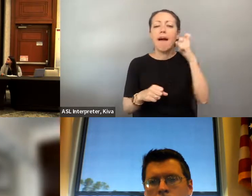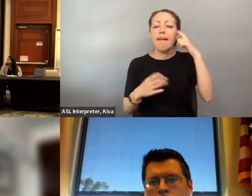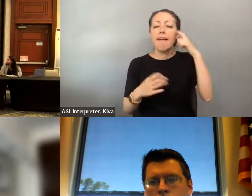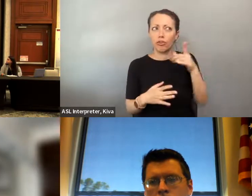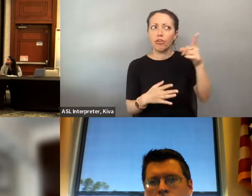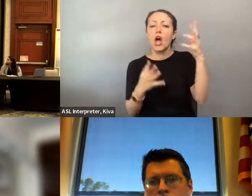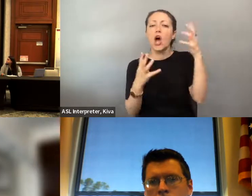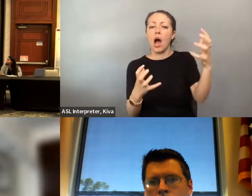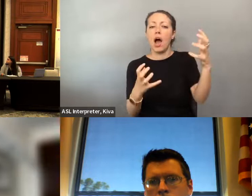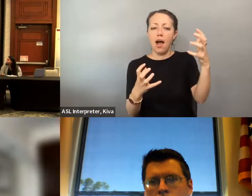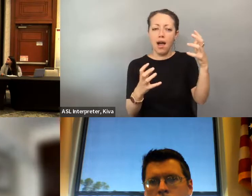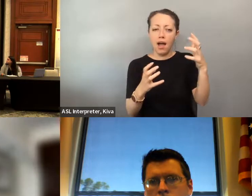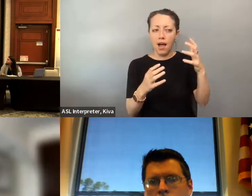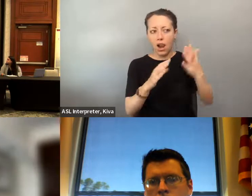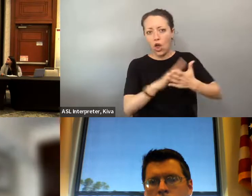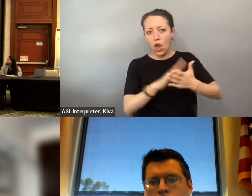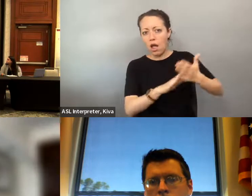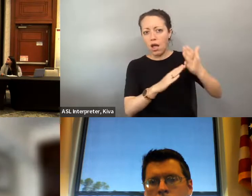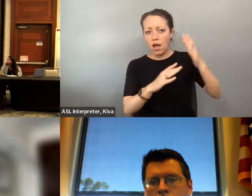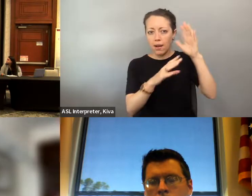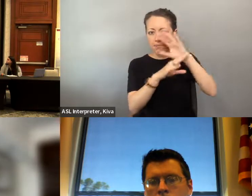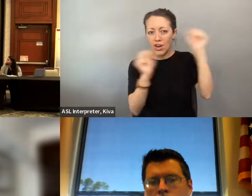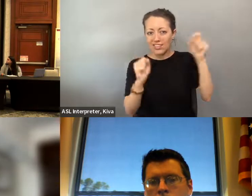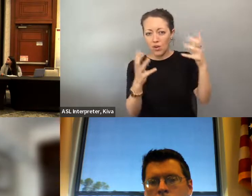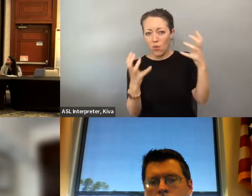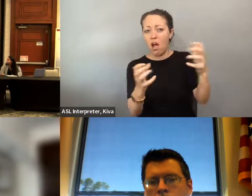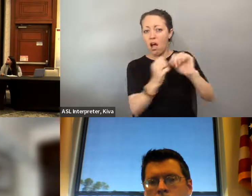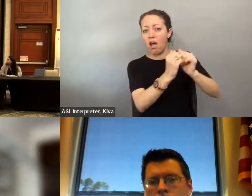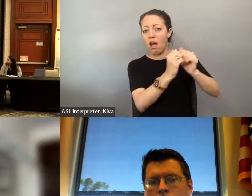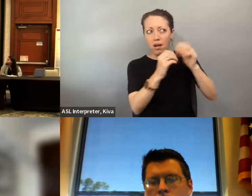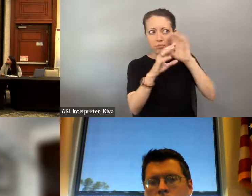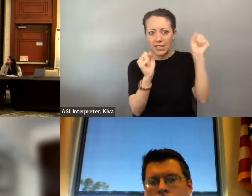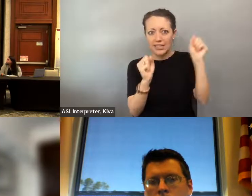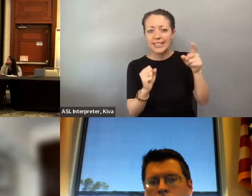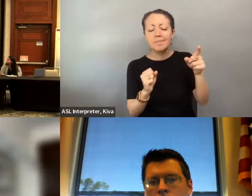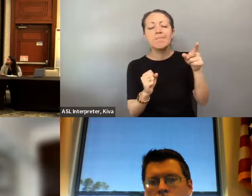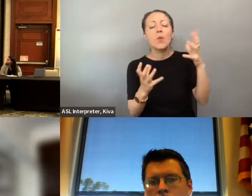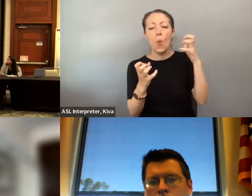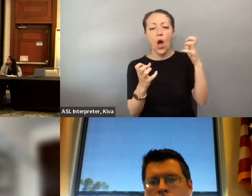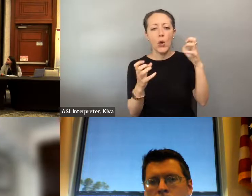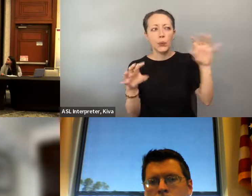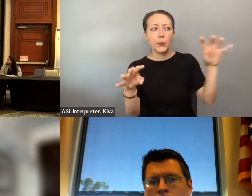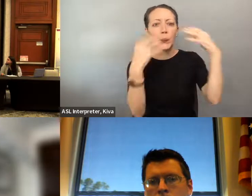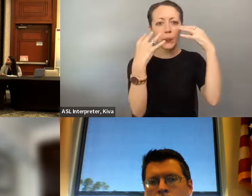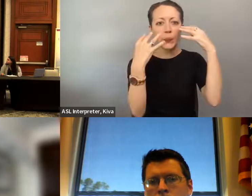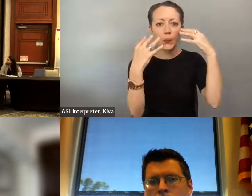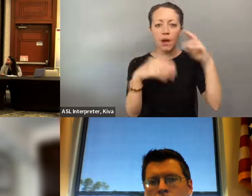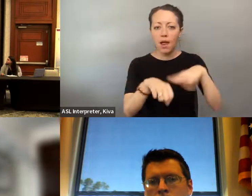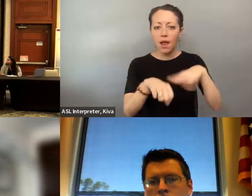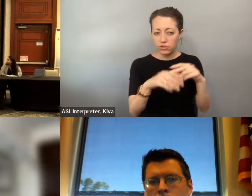power. And we see it now with a governor who is really focused on a presidential run and is doing things History and world history, where the most vulnerable become the targets, become the scapegoats for those who seek power, and we see it now with a a governor who is really focused on a presidential run, and is is doing things in service to increasing his his name and his